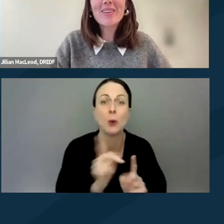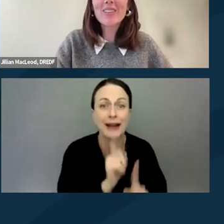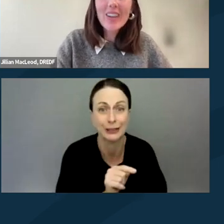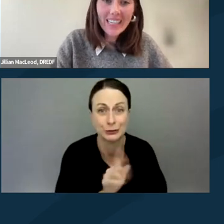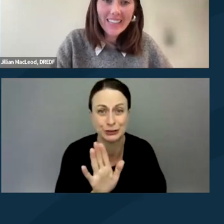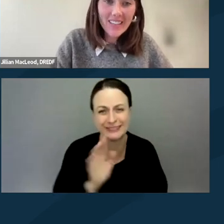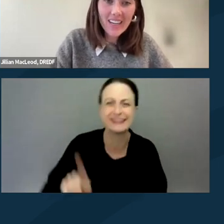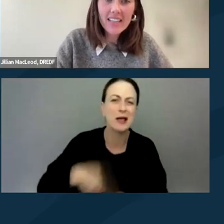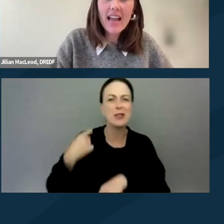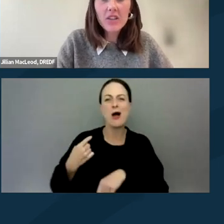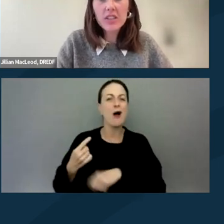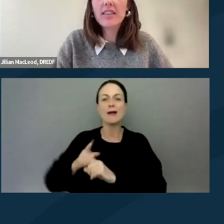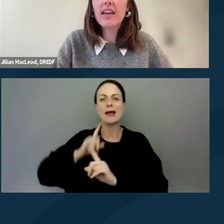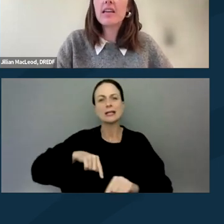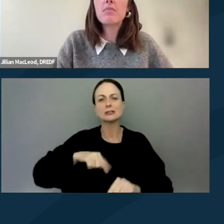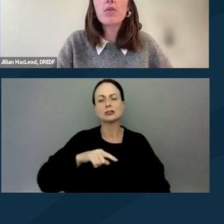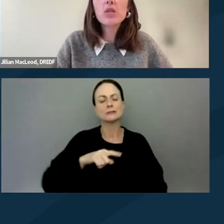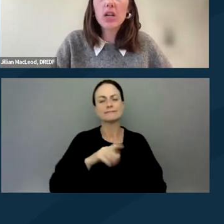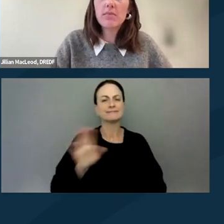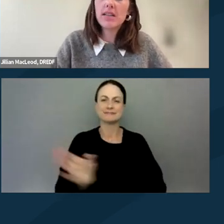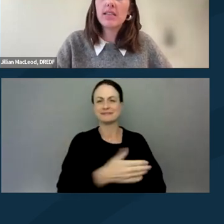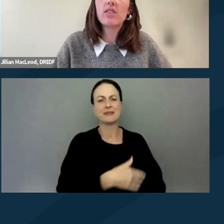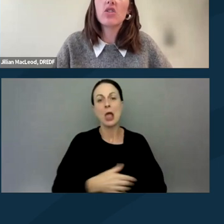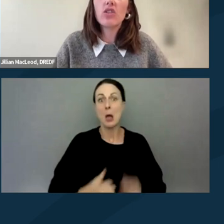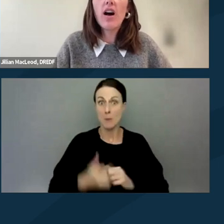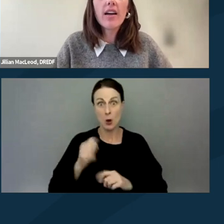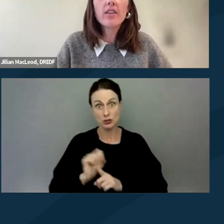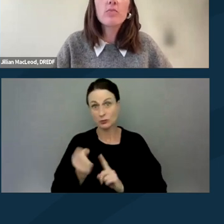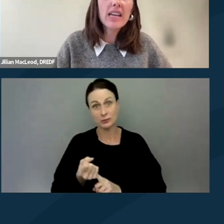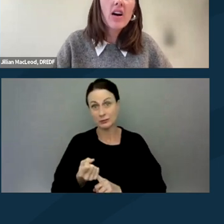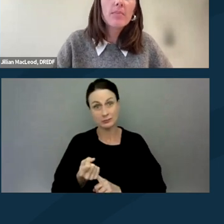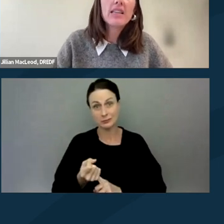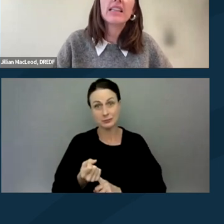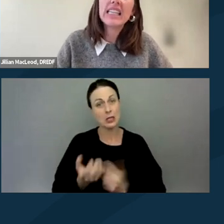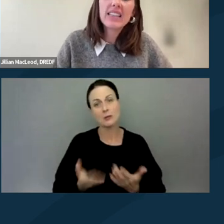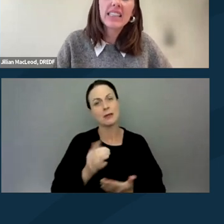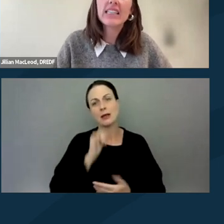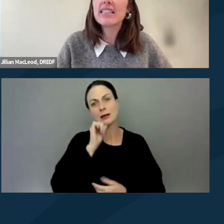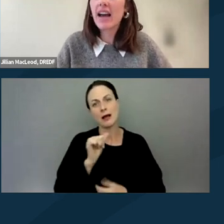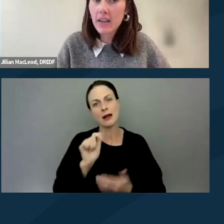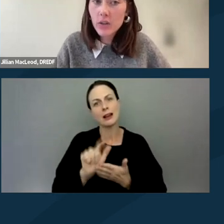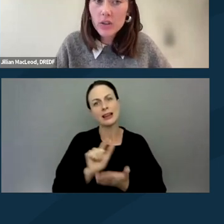The long answer is actually that in most circumstances, you may not be legally entitled